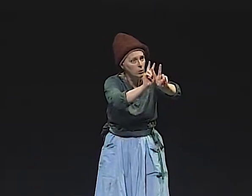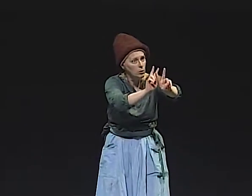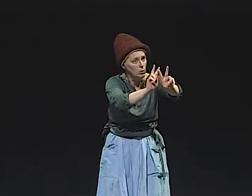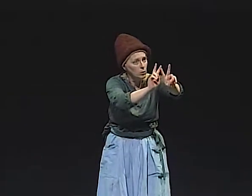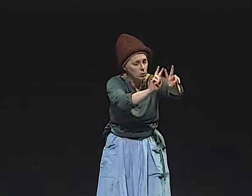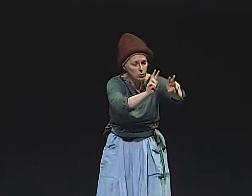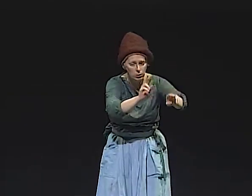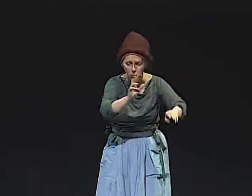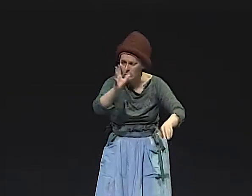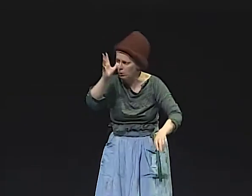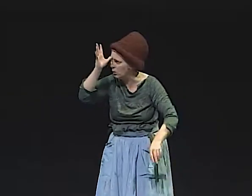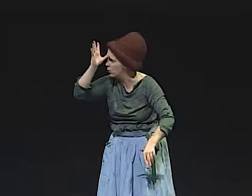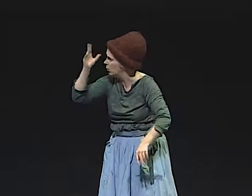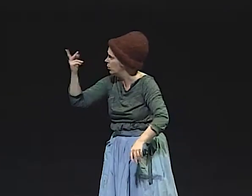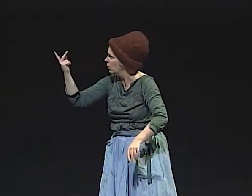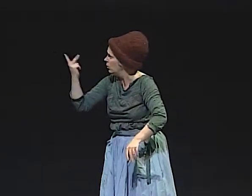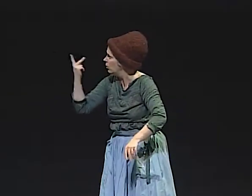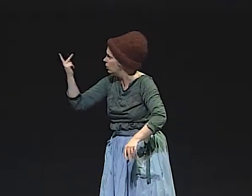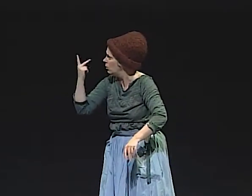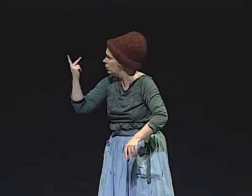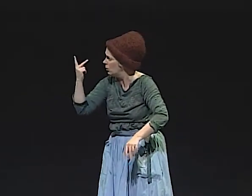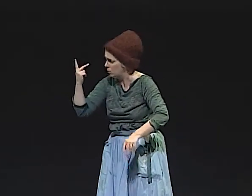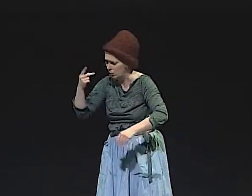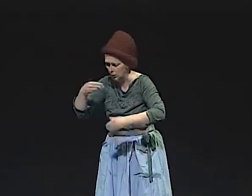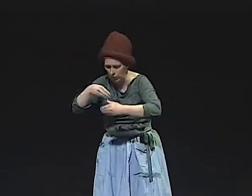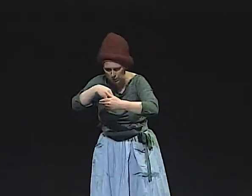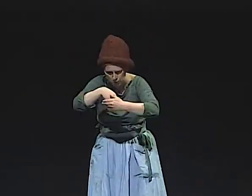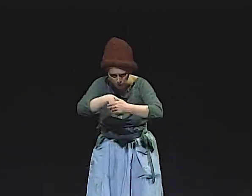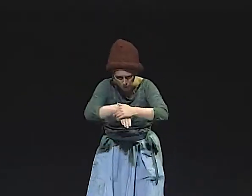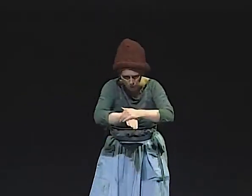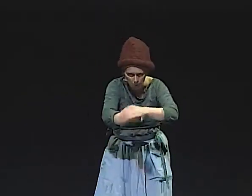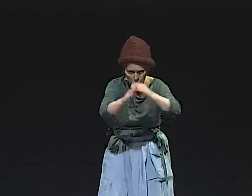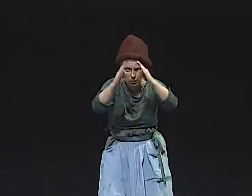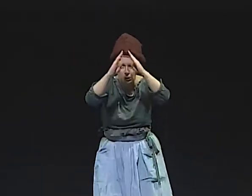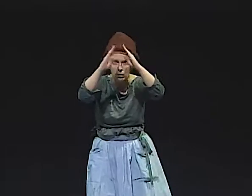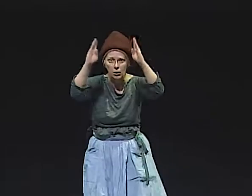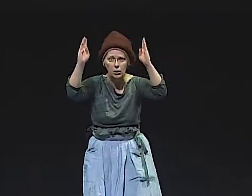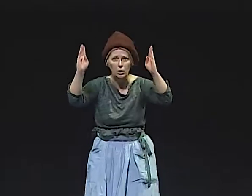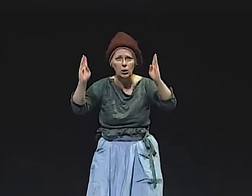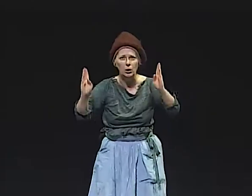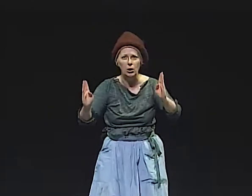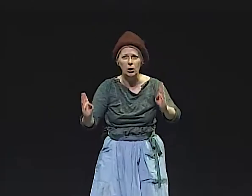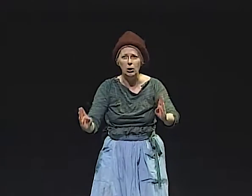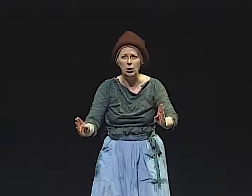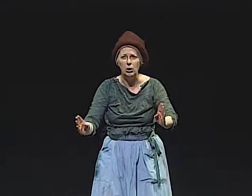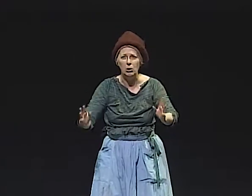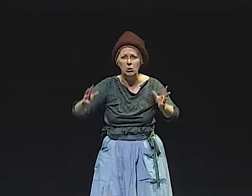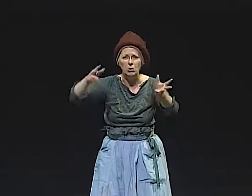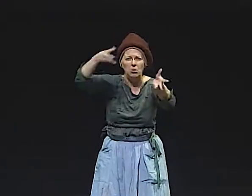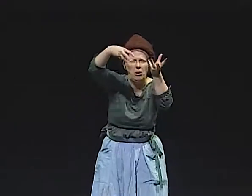AND AFTER THE FUNERAL, MY FATHER AND I WENT BACK TO THE HOUSE.